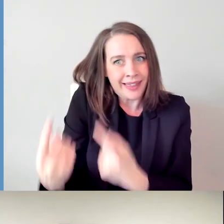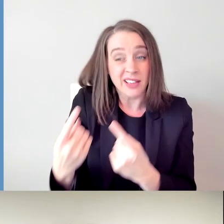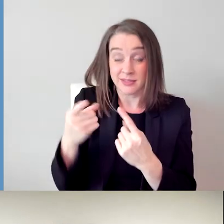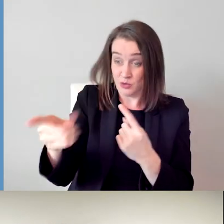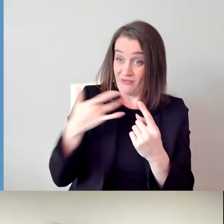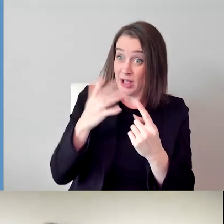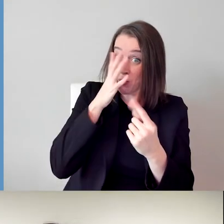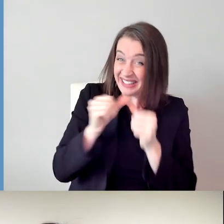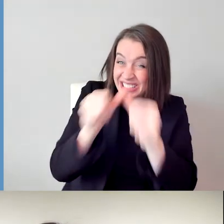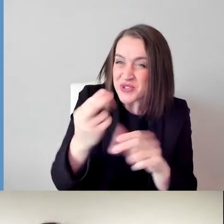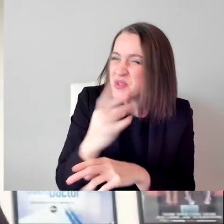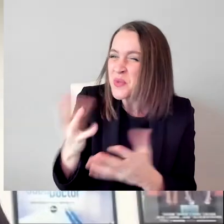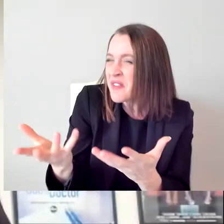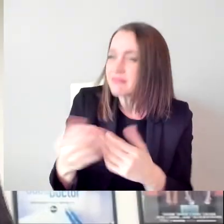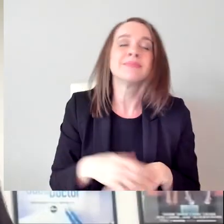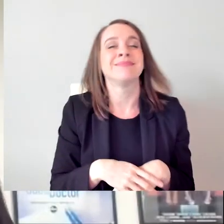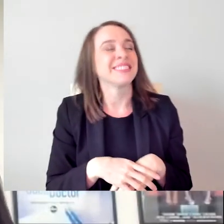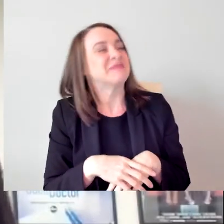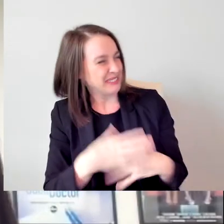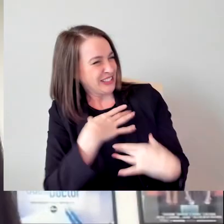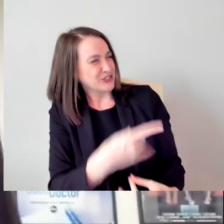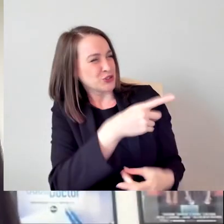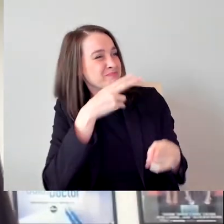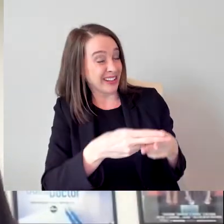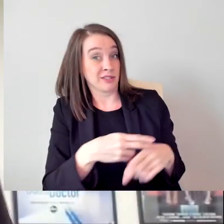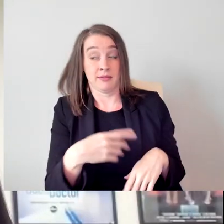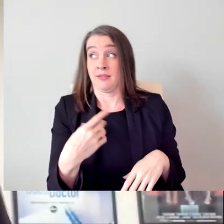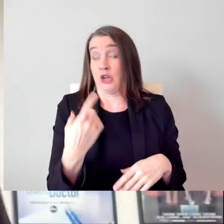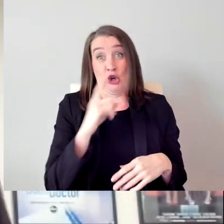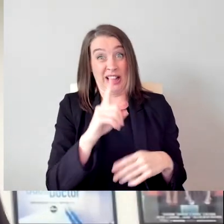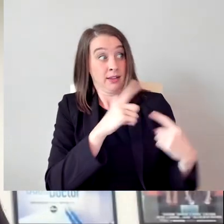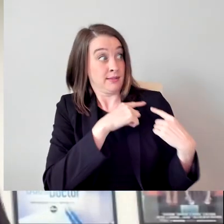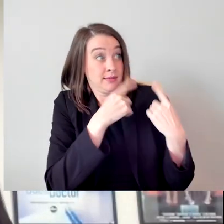So it's interesting that you bring it up. One of the silver linings I have found during COVID